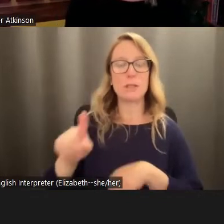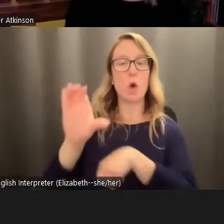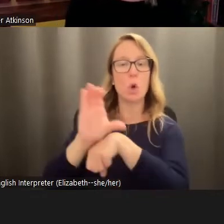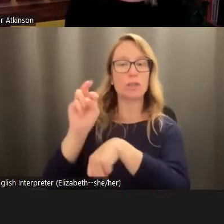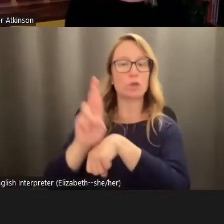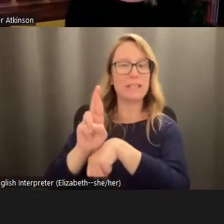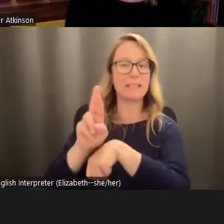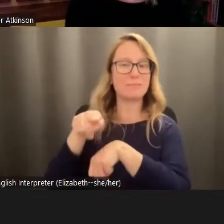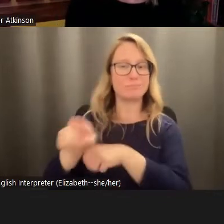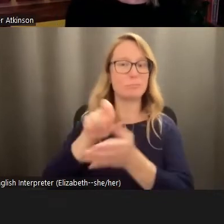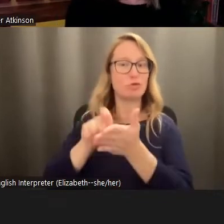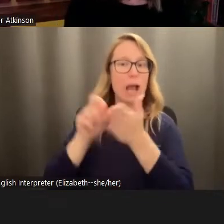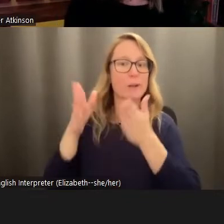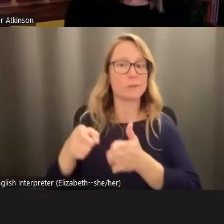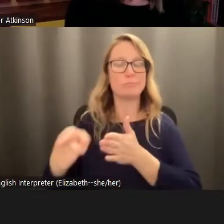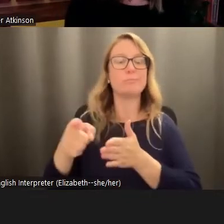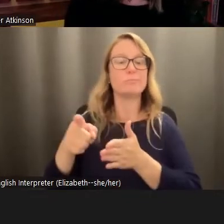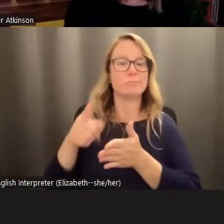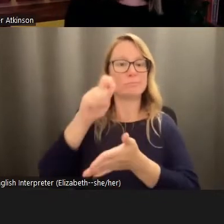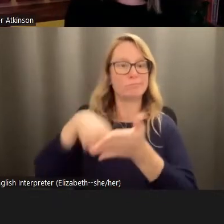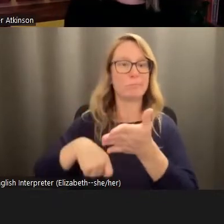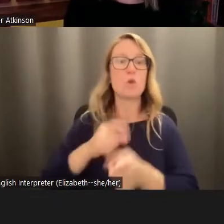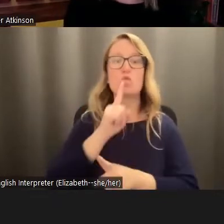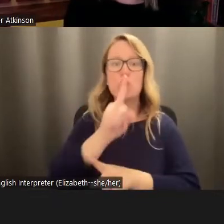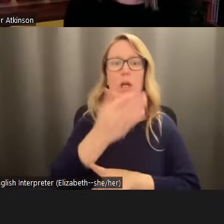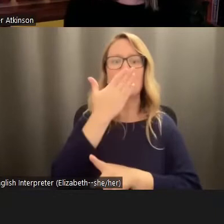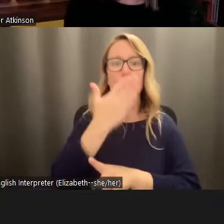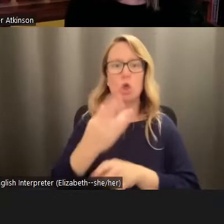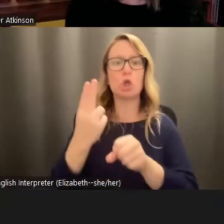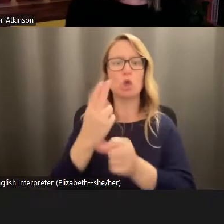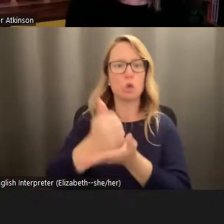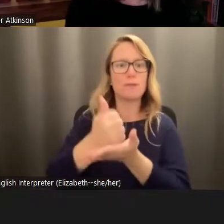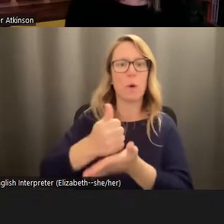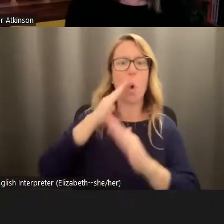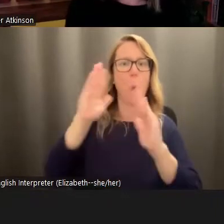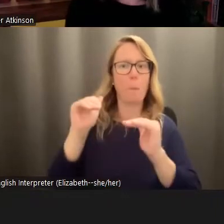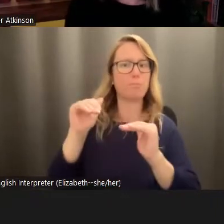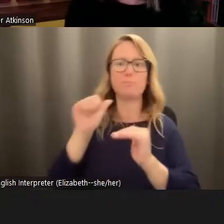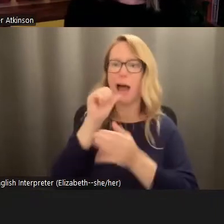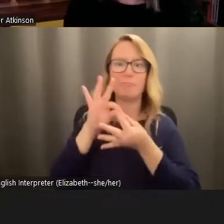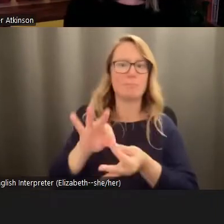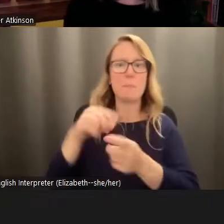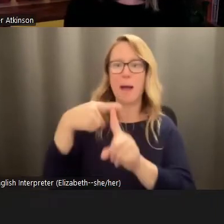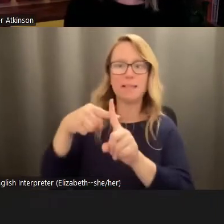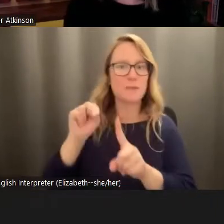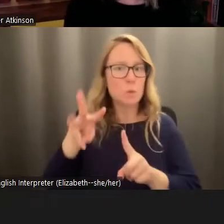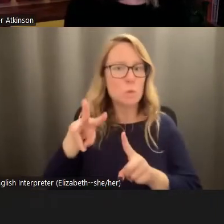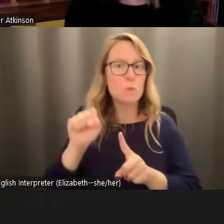this in a piece where he wrote real good useful hope has nothing to do with positive news. Instead, it is profoundly